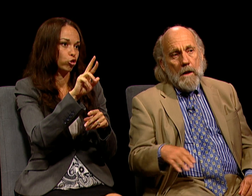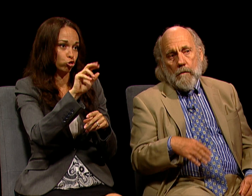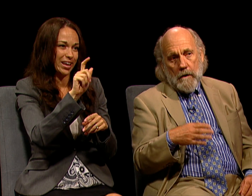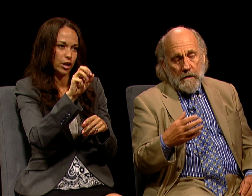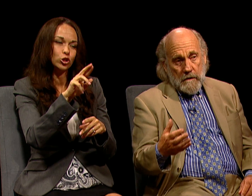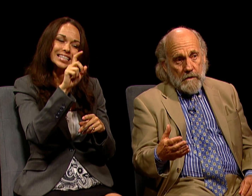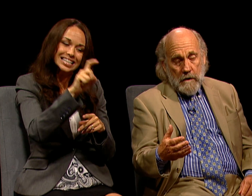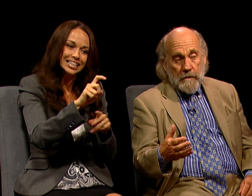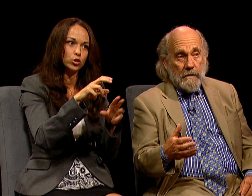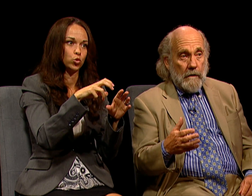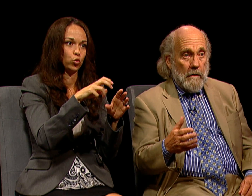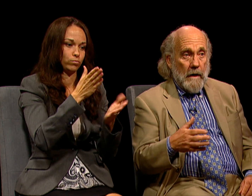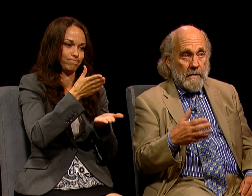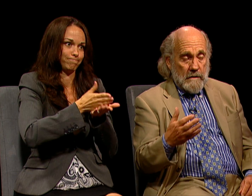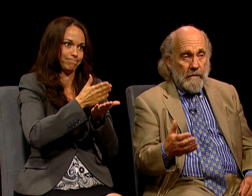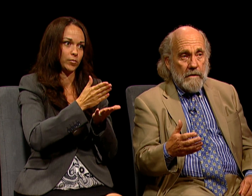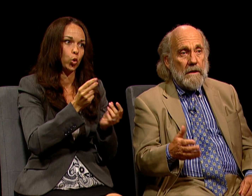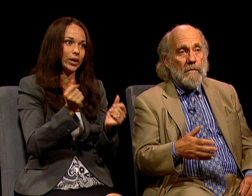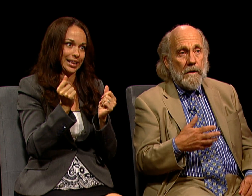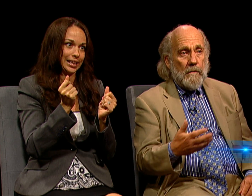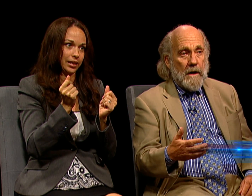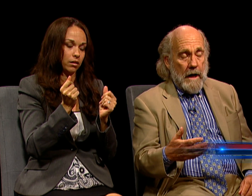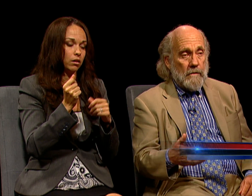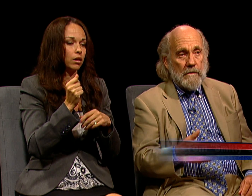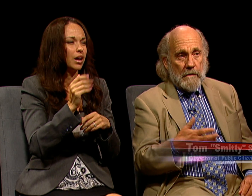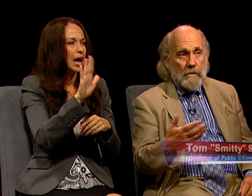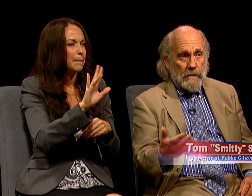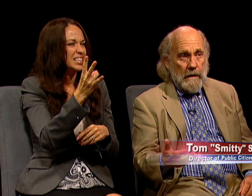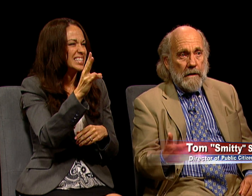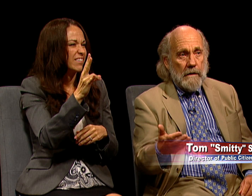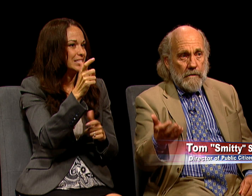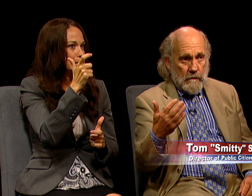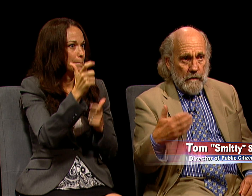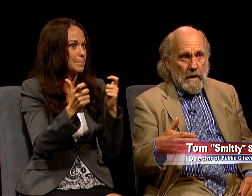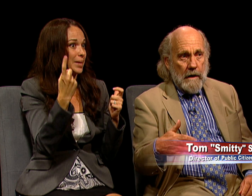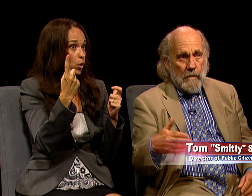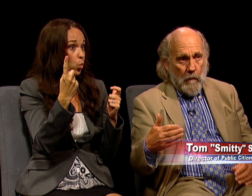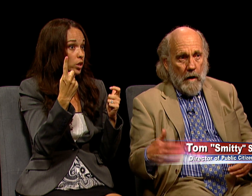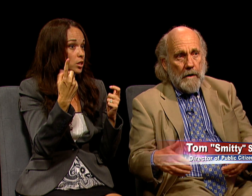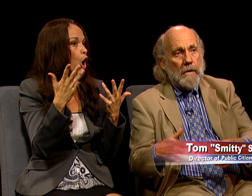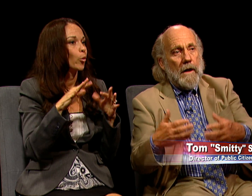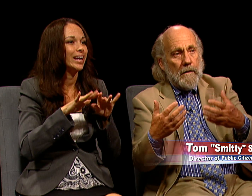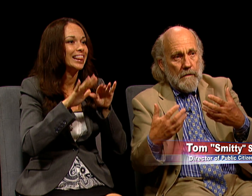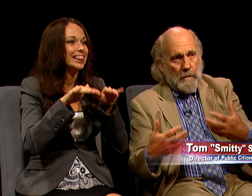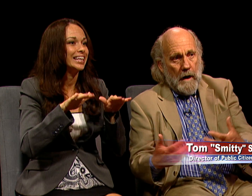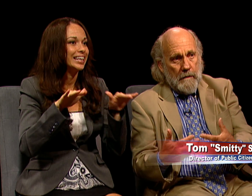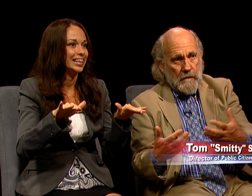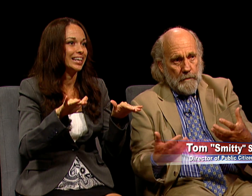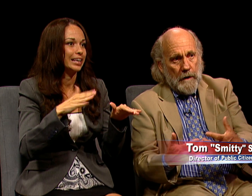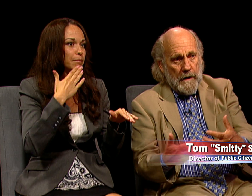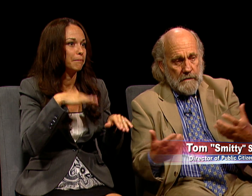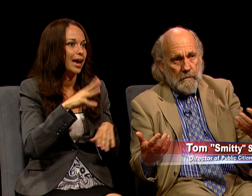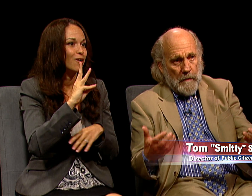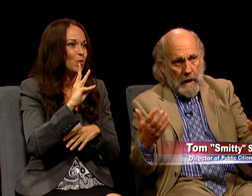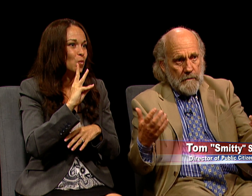WE ALSO KNOW THAT THERE ABOUT 17 BIG REACTORS THAT ARE LEAKING TRITIATED WATER OUT OF THE BOTTOM OF THE PLANTS AND PIPES